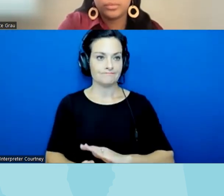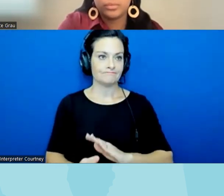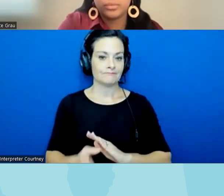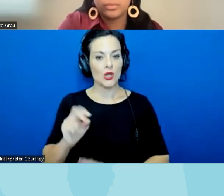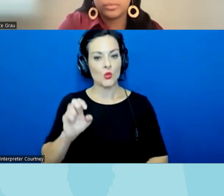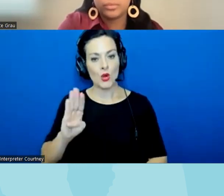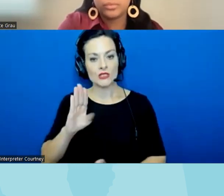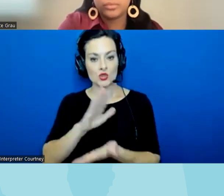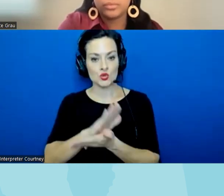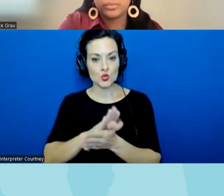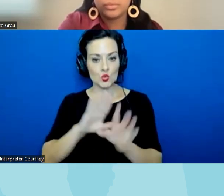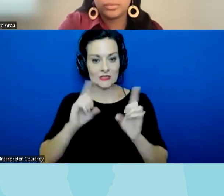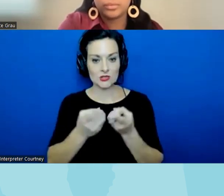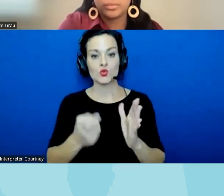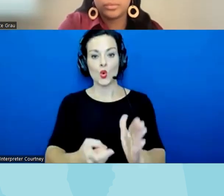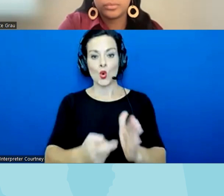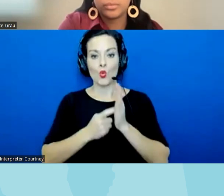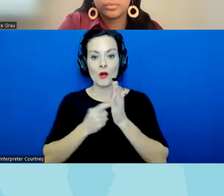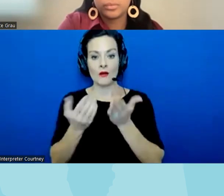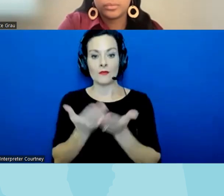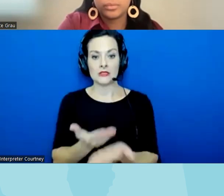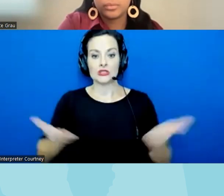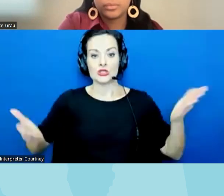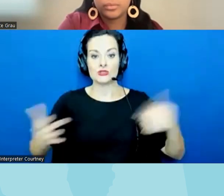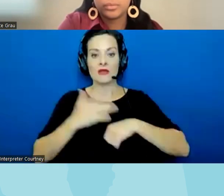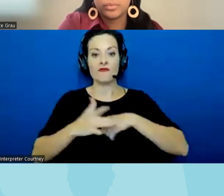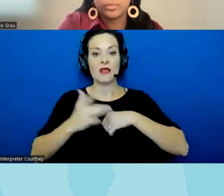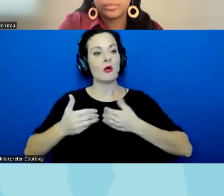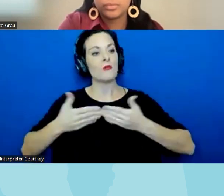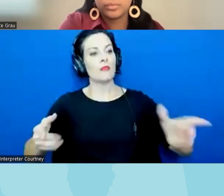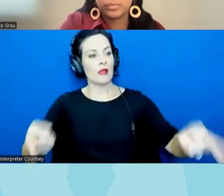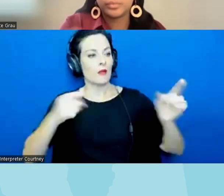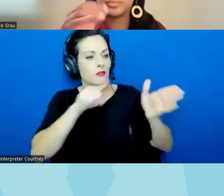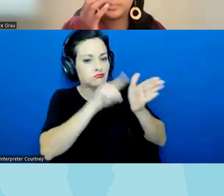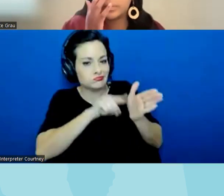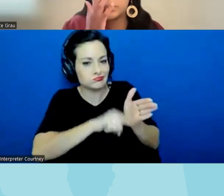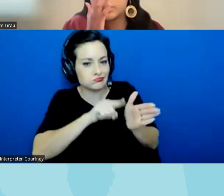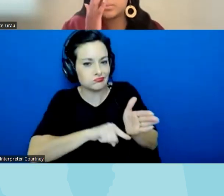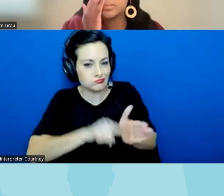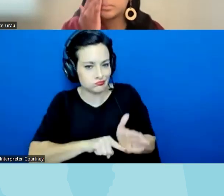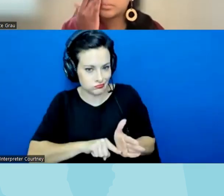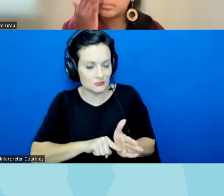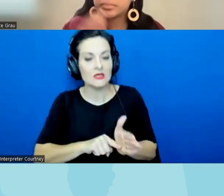districts to make their materials available for public inspection uh create a process uh similar